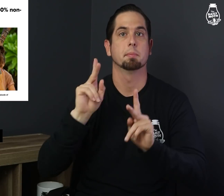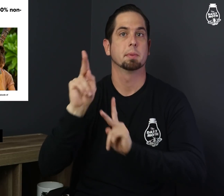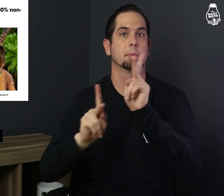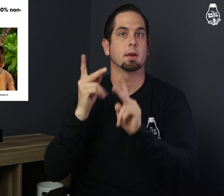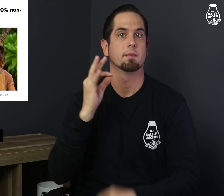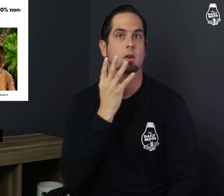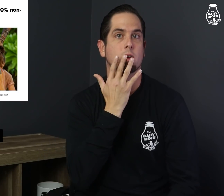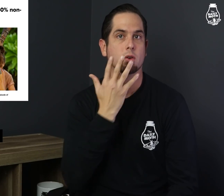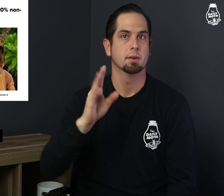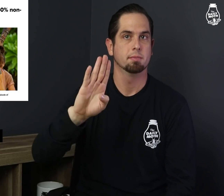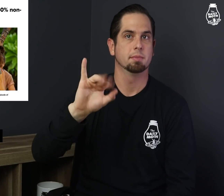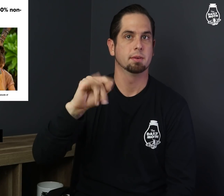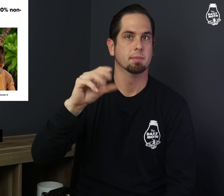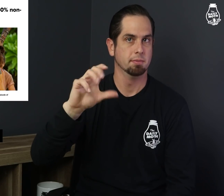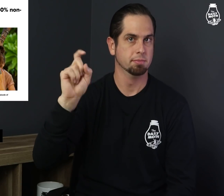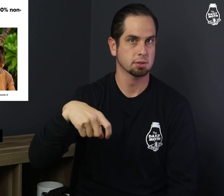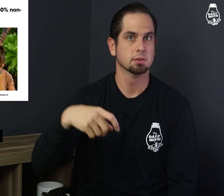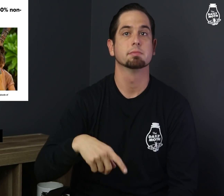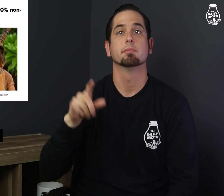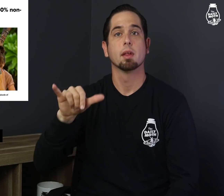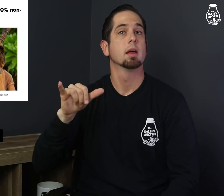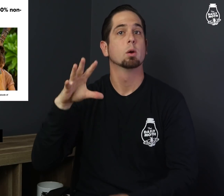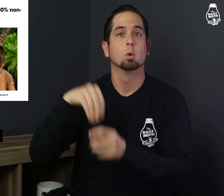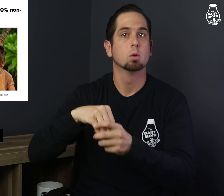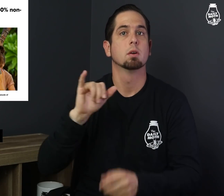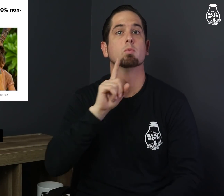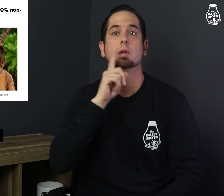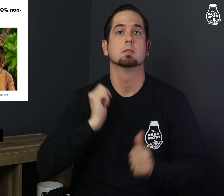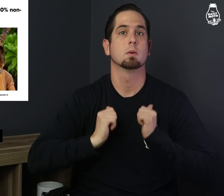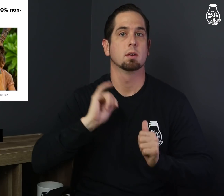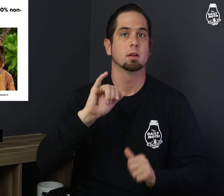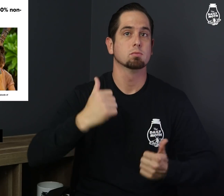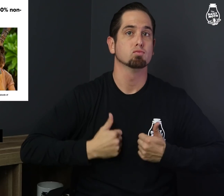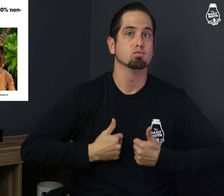or People of Color (BIPOC). This includes reality shows such as